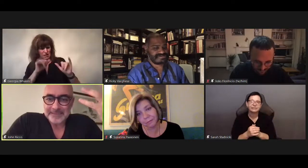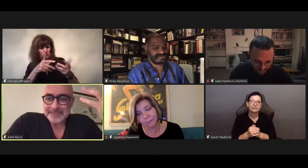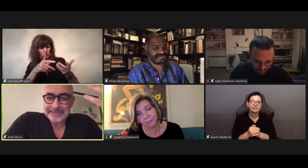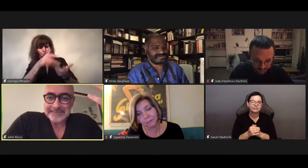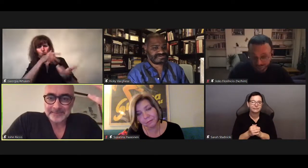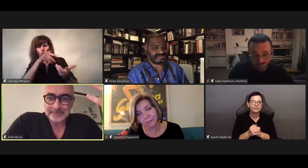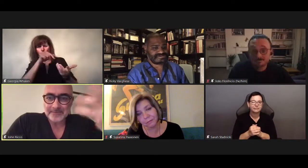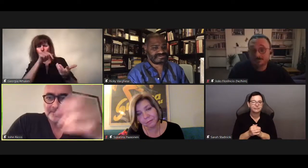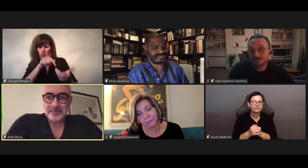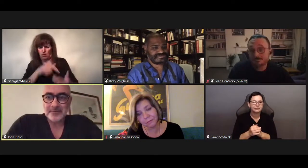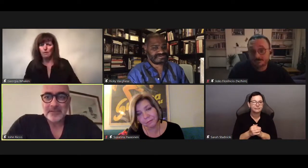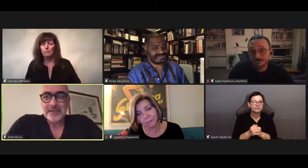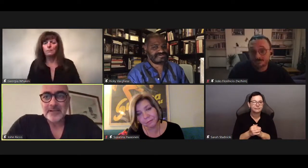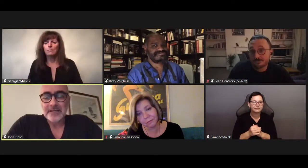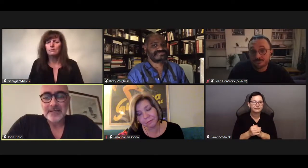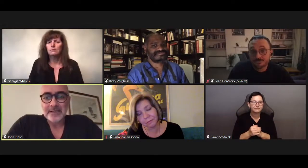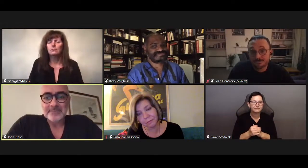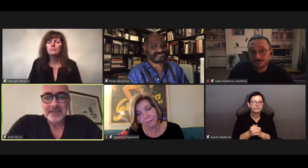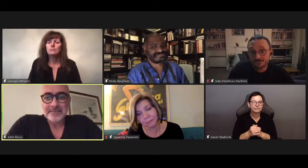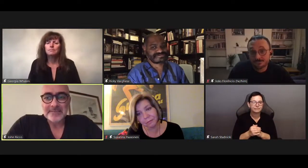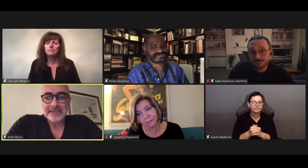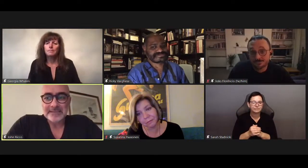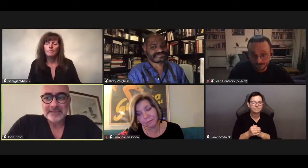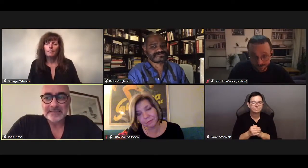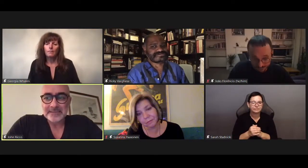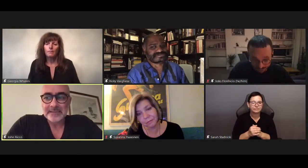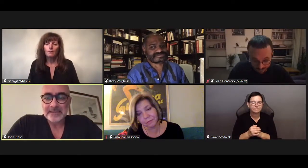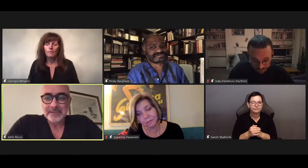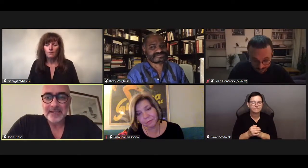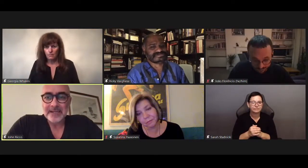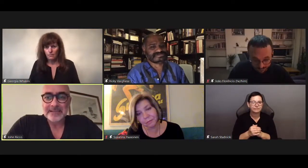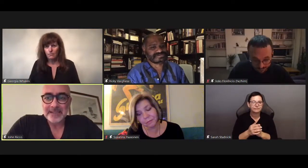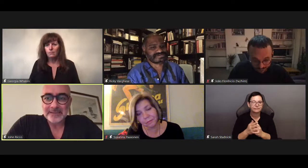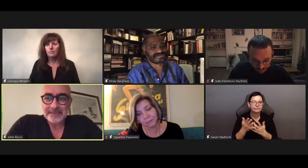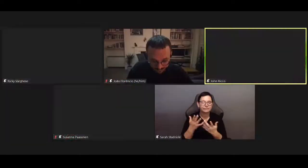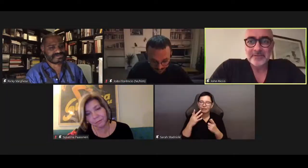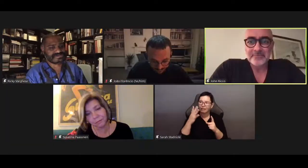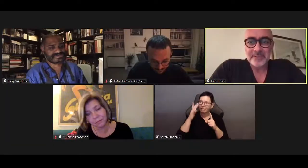you know, it’s not a pretty definition but I don’t think teh social is very pretty.